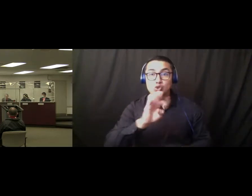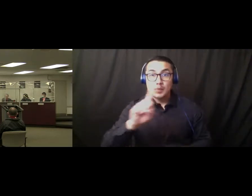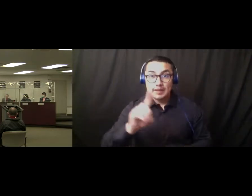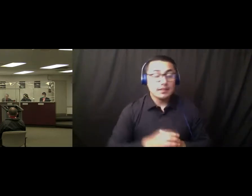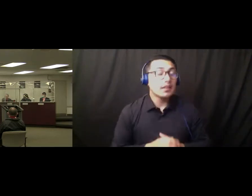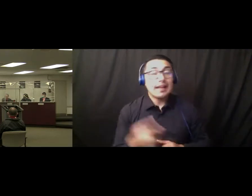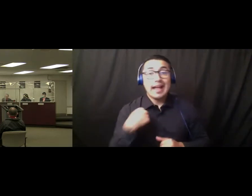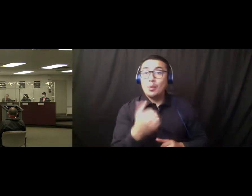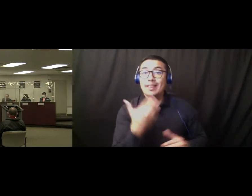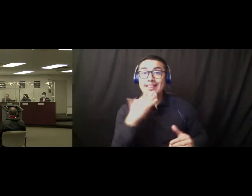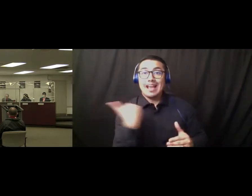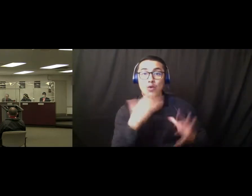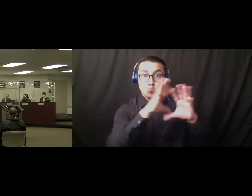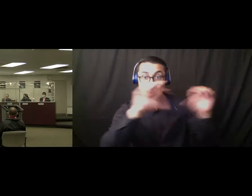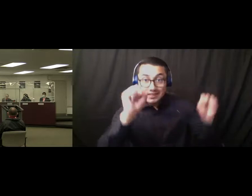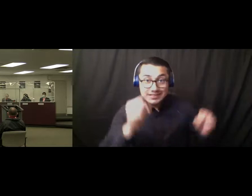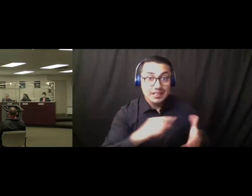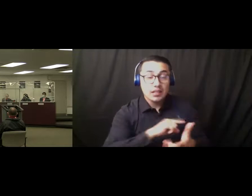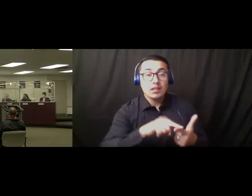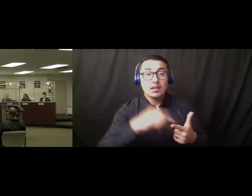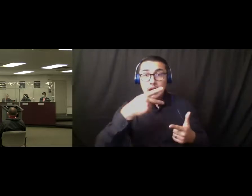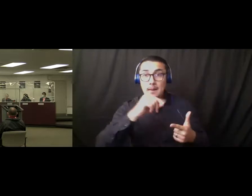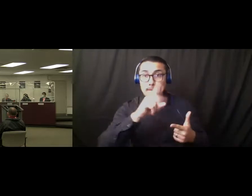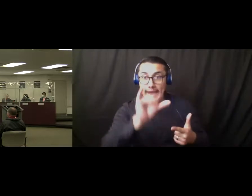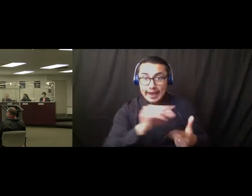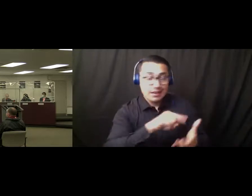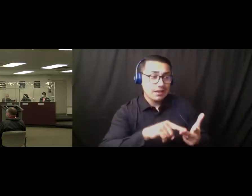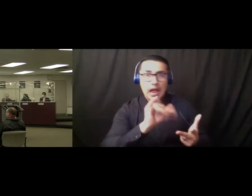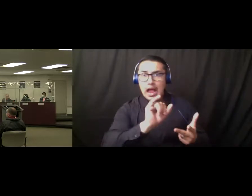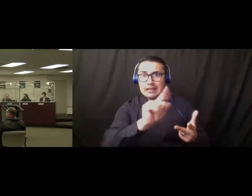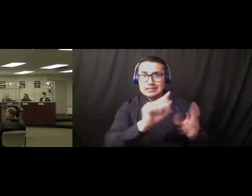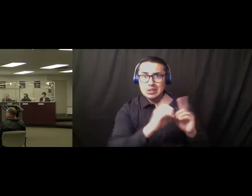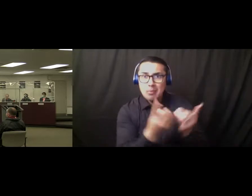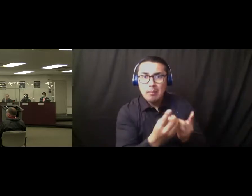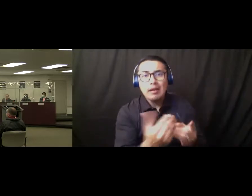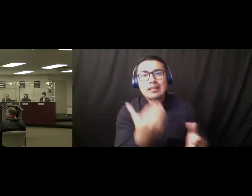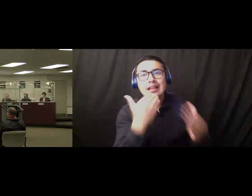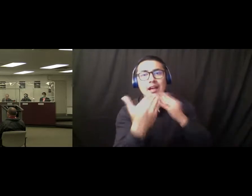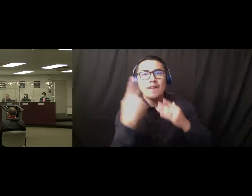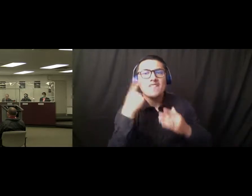and Patty and the IT Department for supplying me with the computer